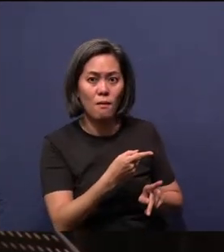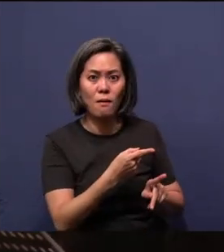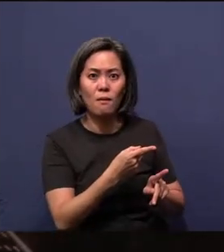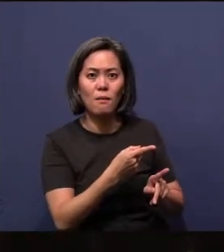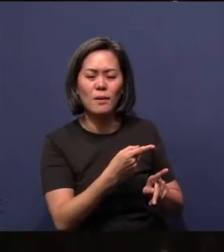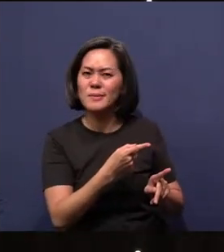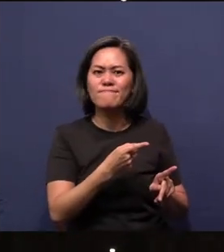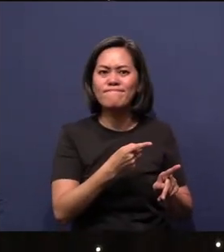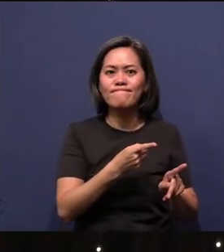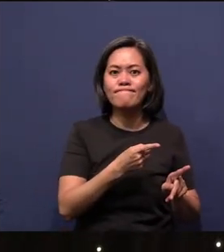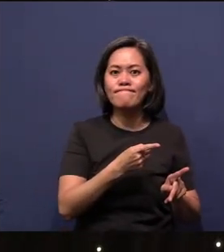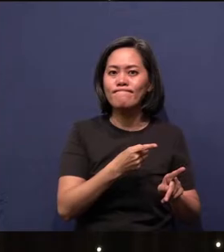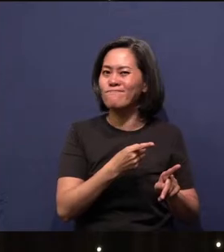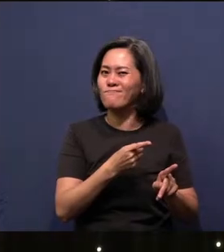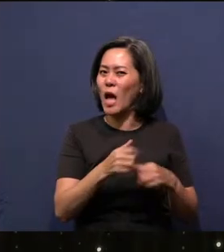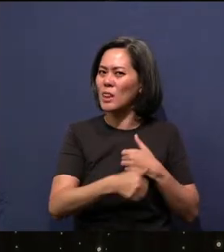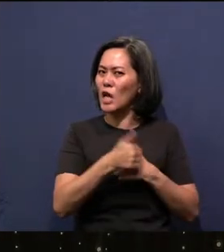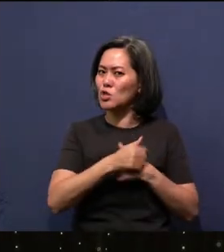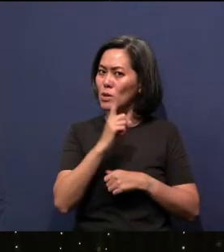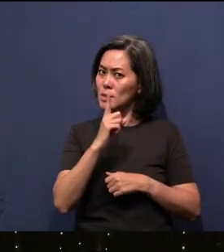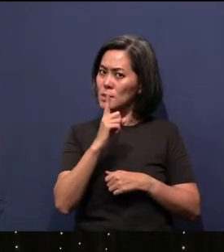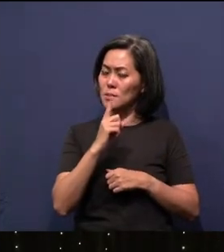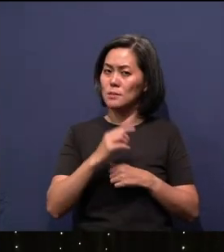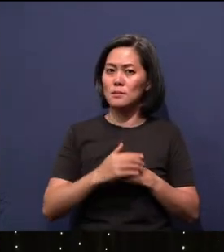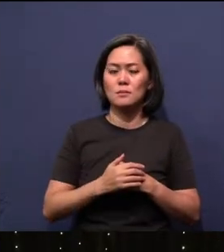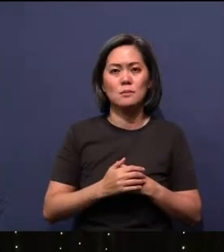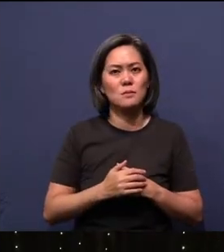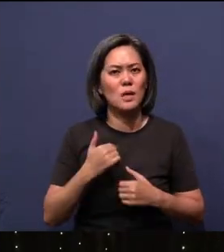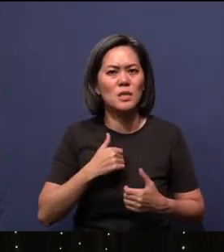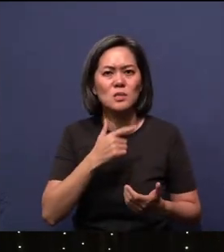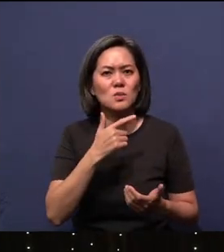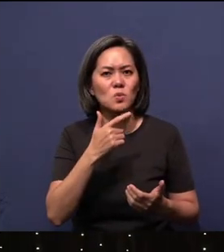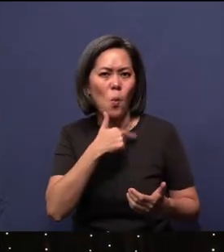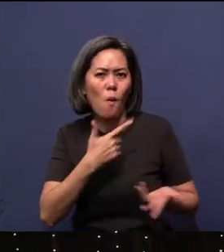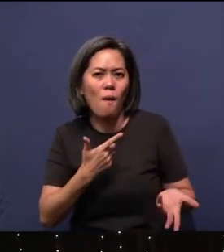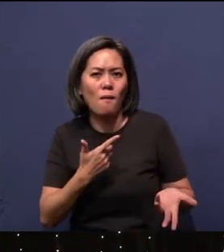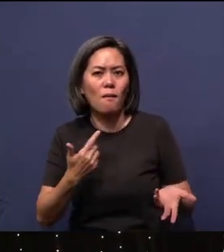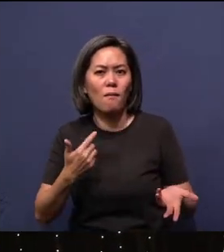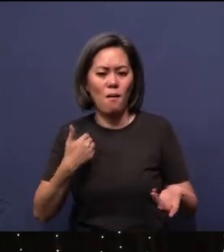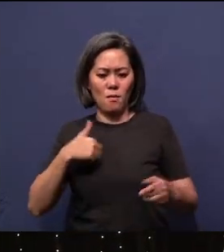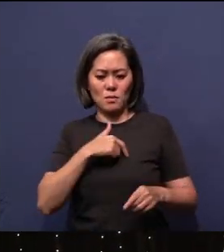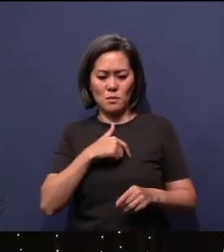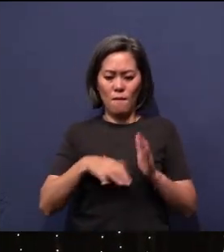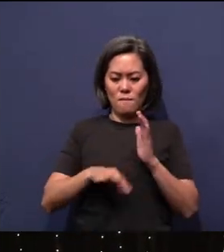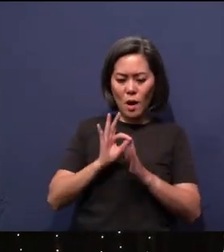These are dangerous times. I do not want us to find that we are building our house